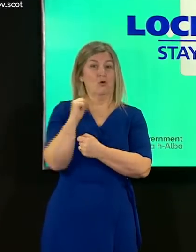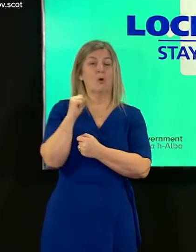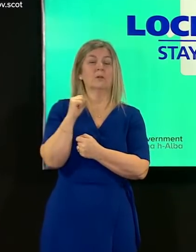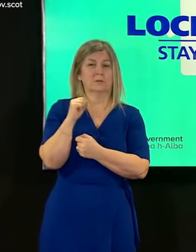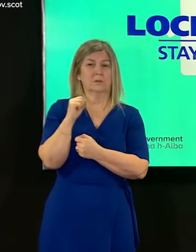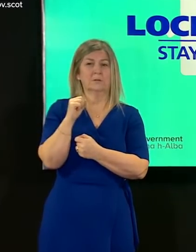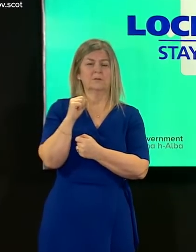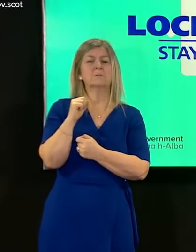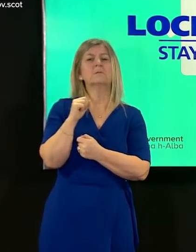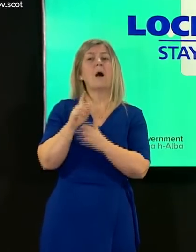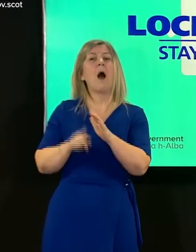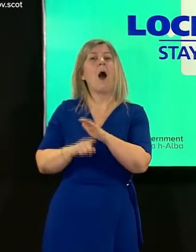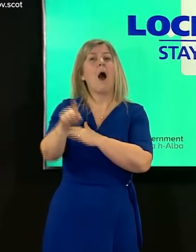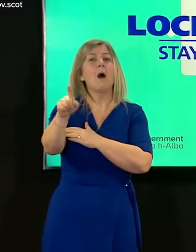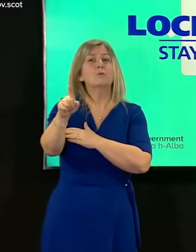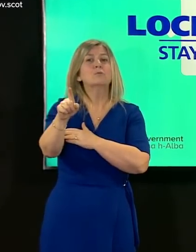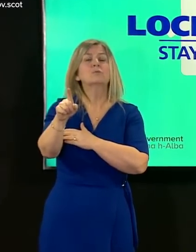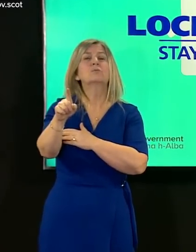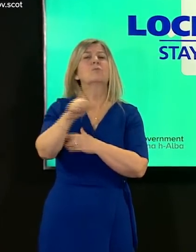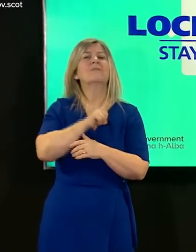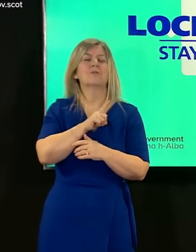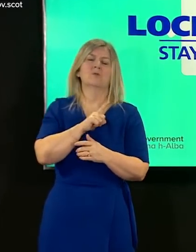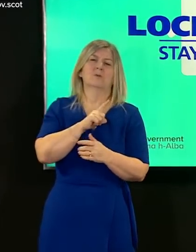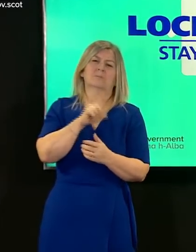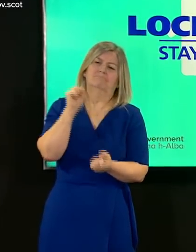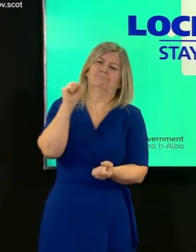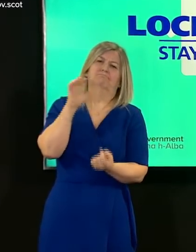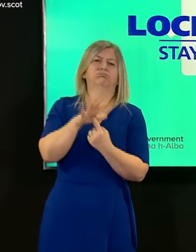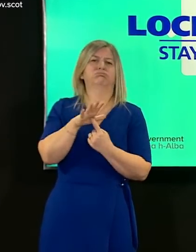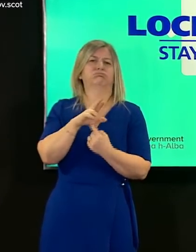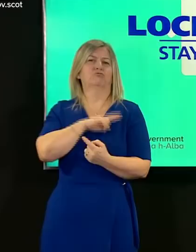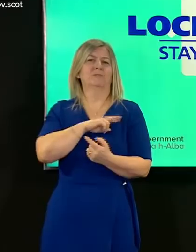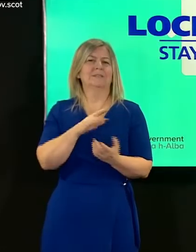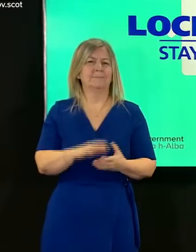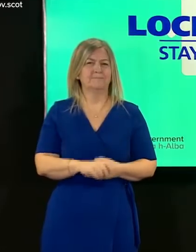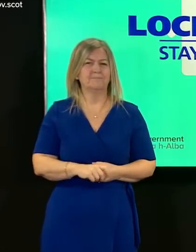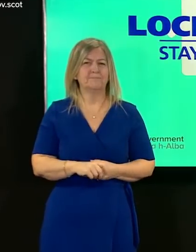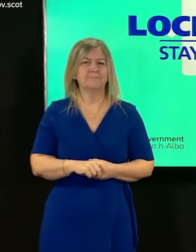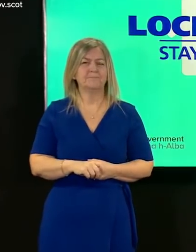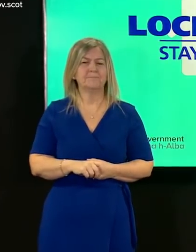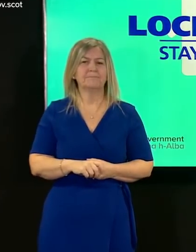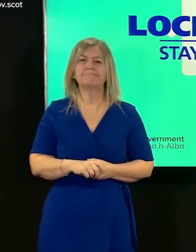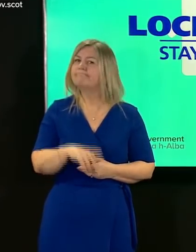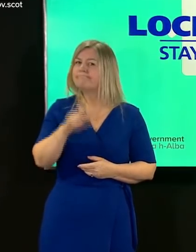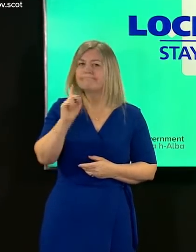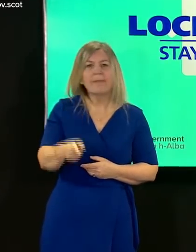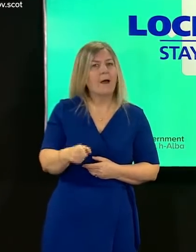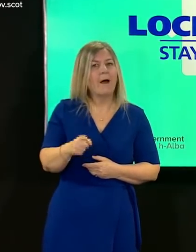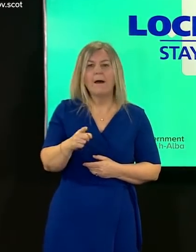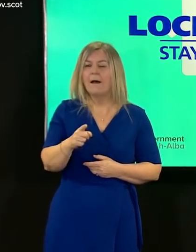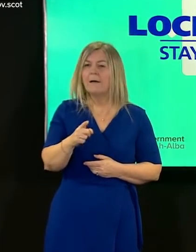house your house for essential purposes you cannot meet up with other households outdoors